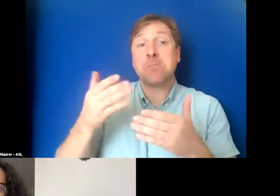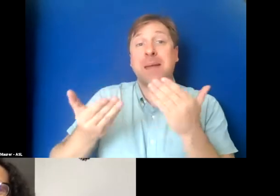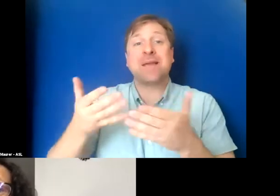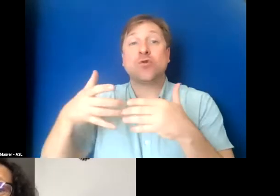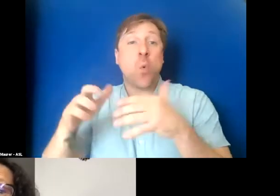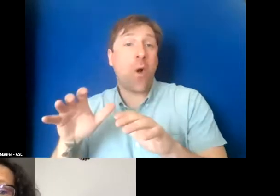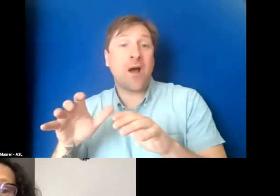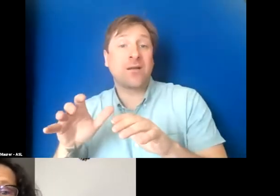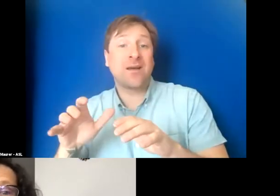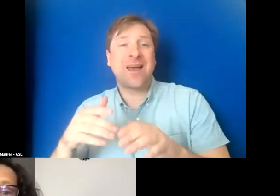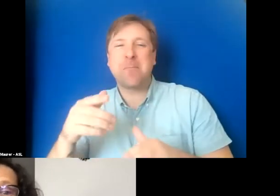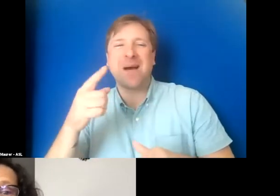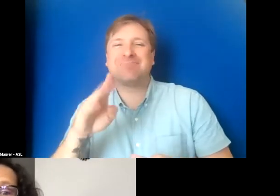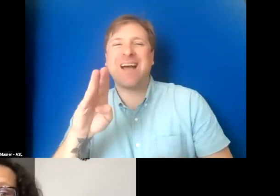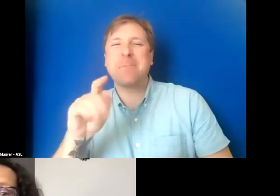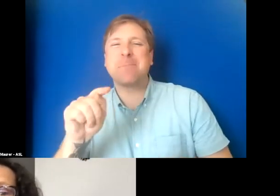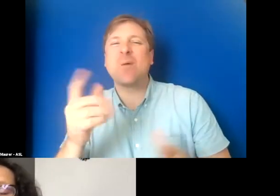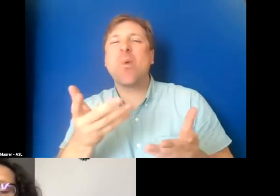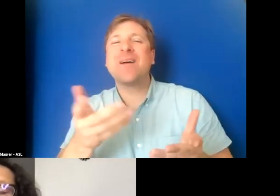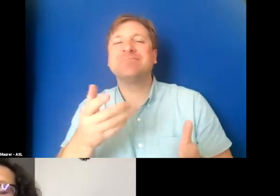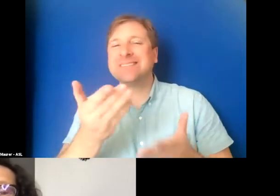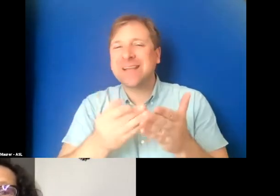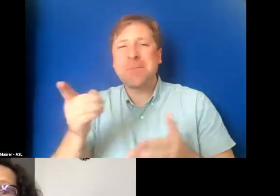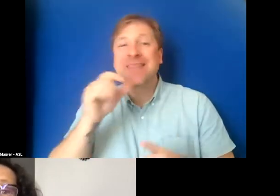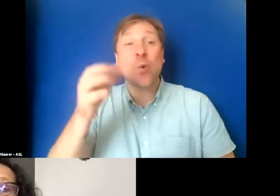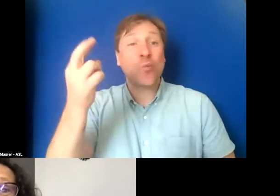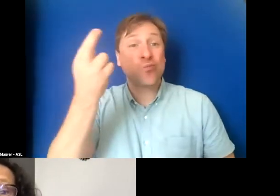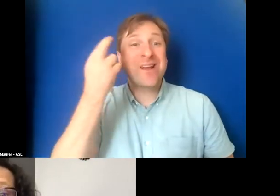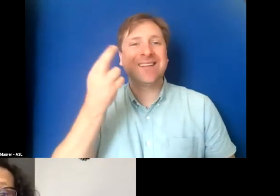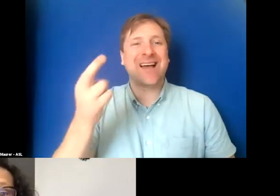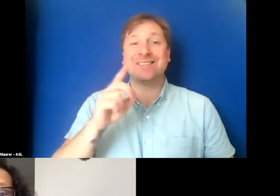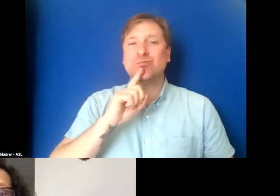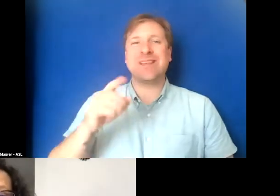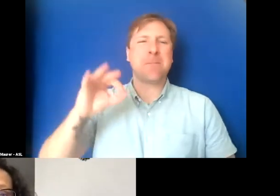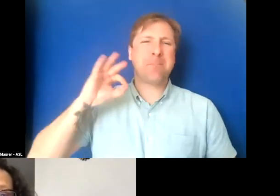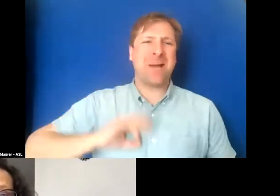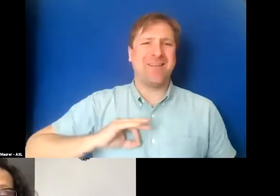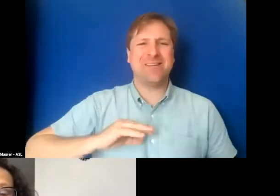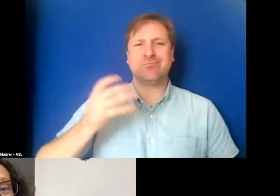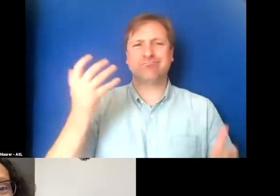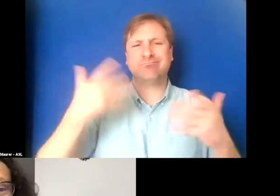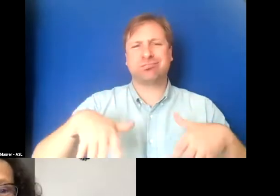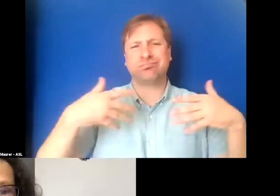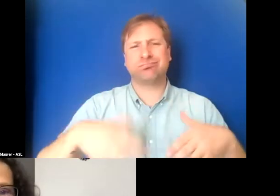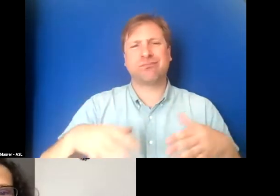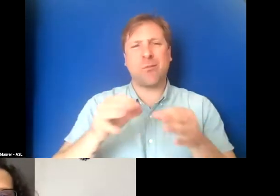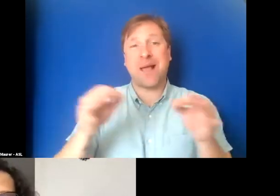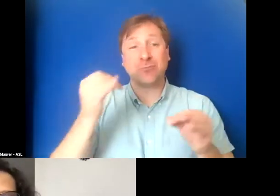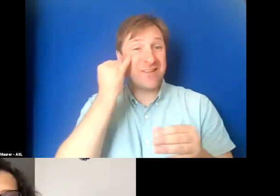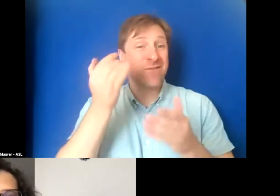And I bet there are some who don't realize yet how much they would benefit from captions if you offer them.